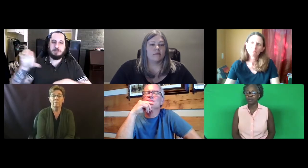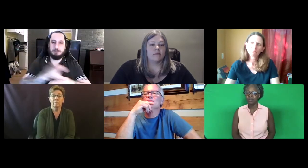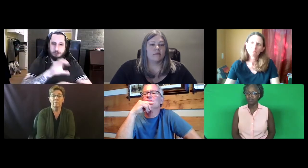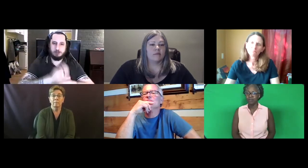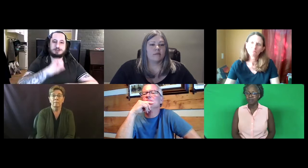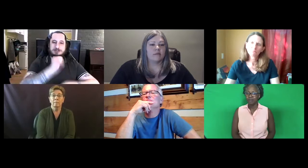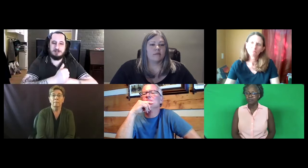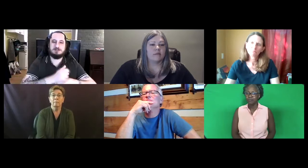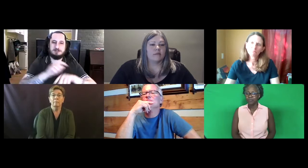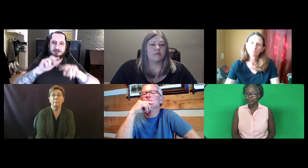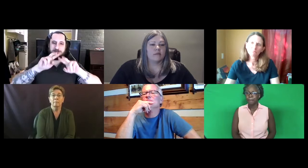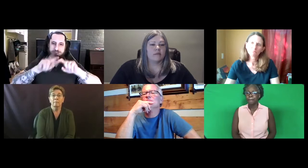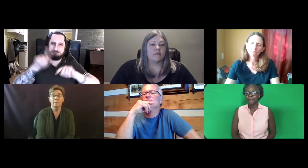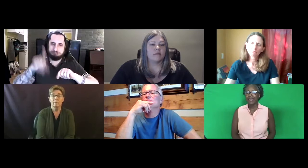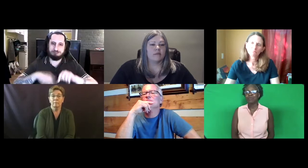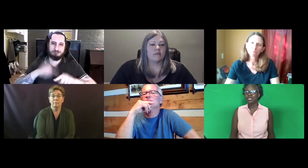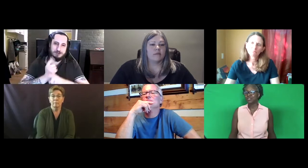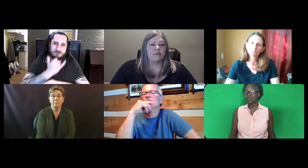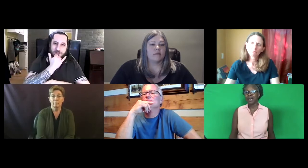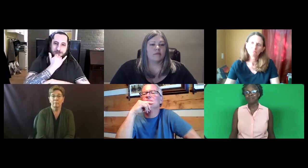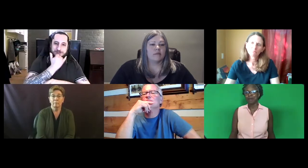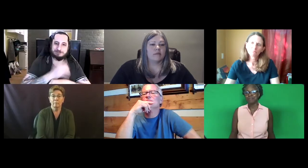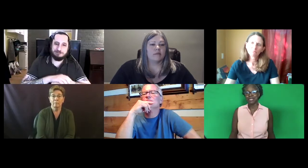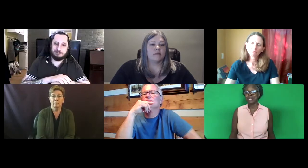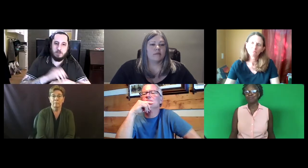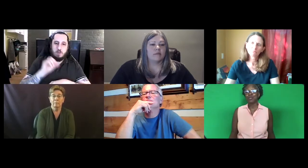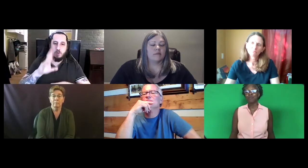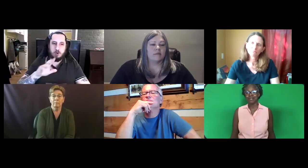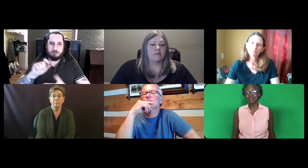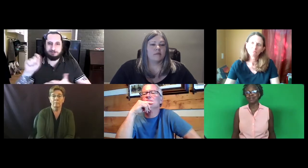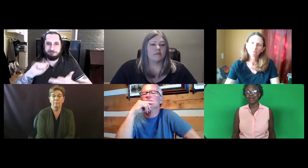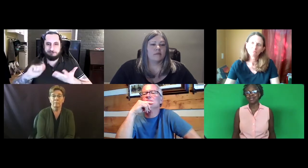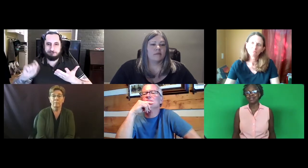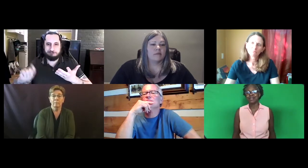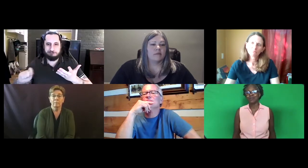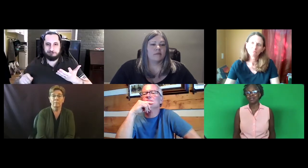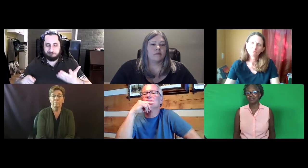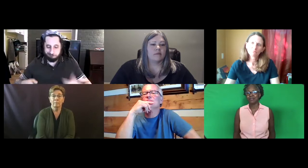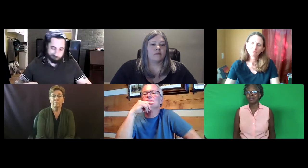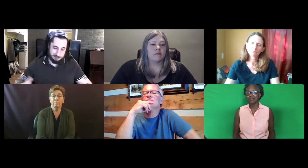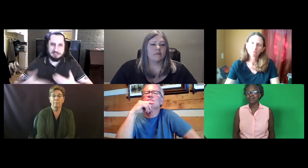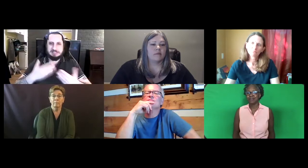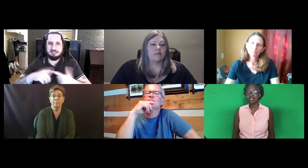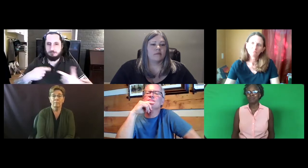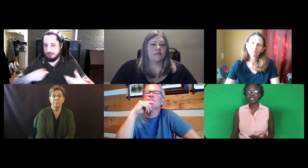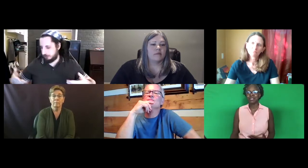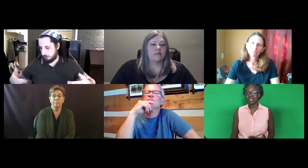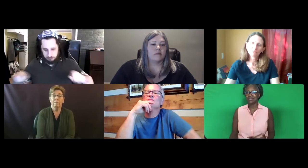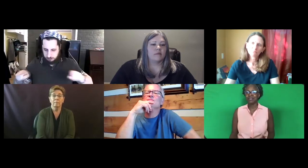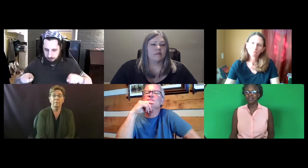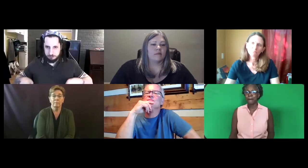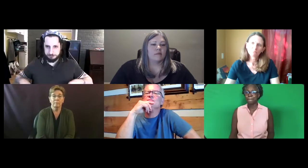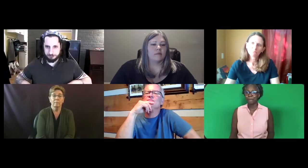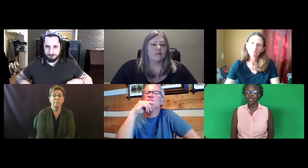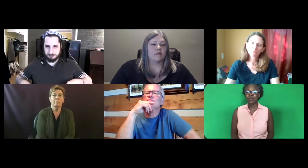And we can do that by being computer-based, and that takes out the subjectivity.